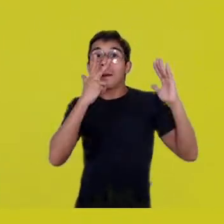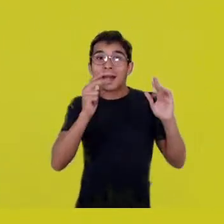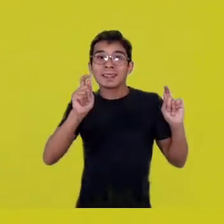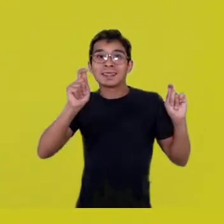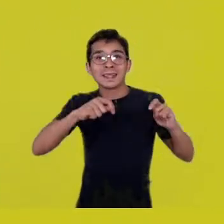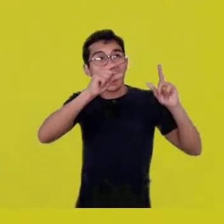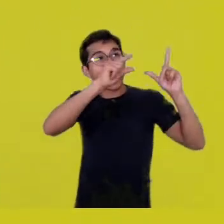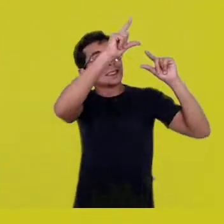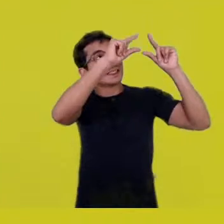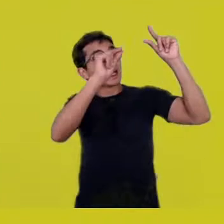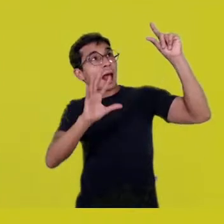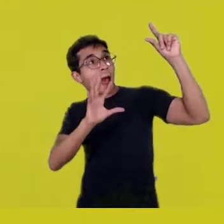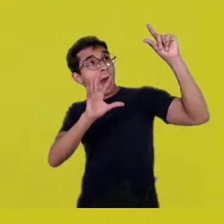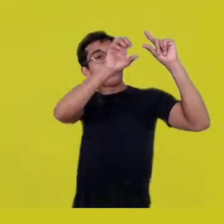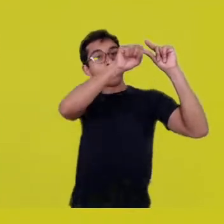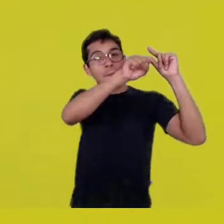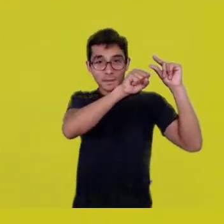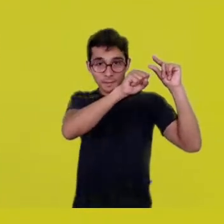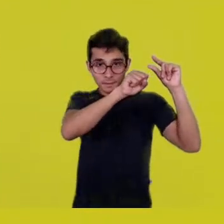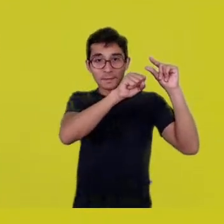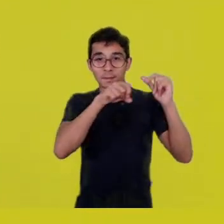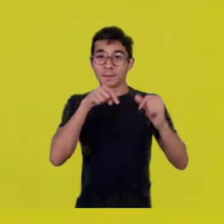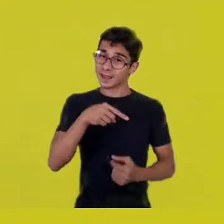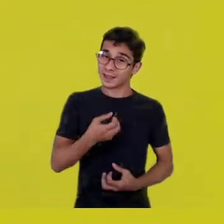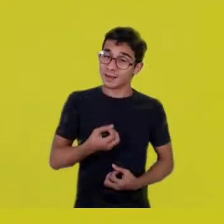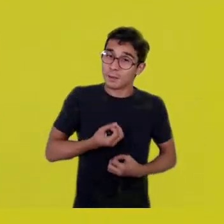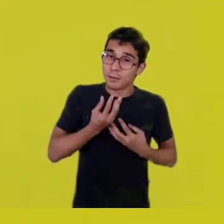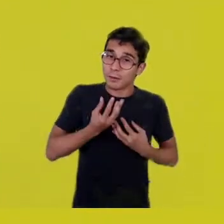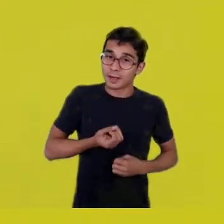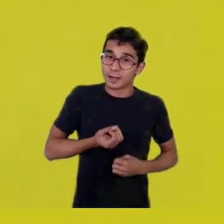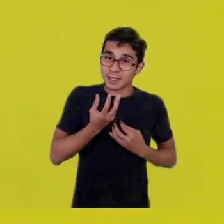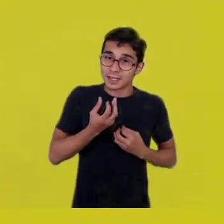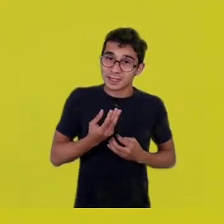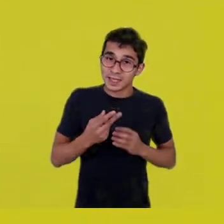These poetics come from the spirit,